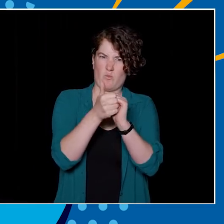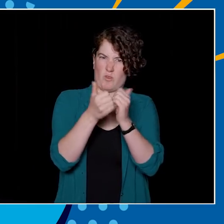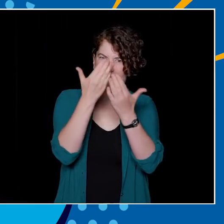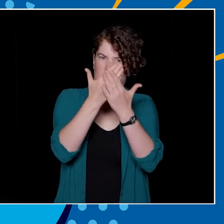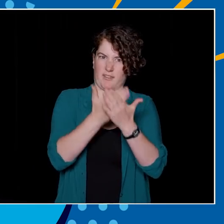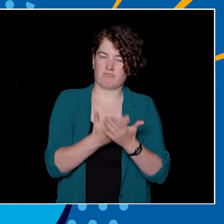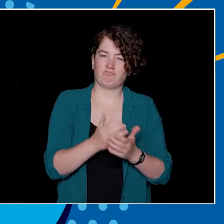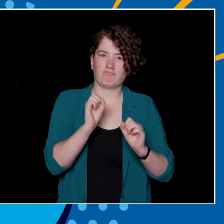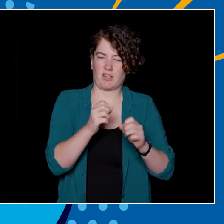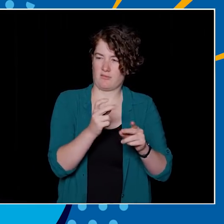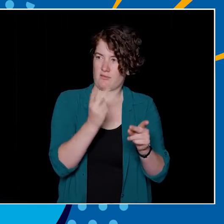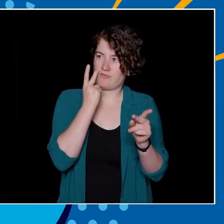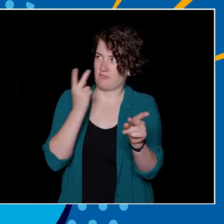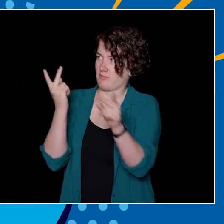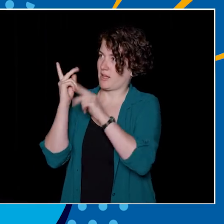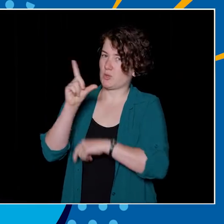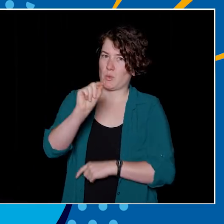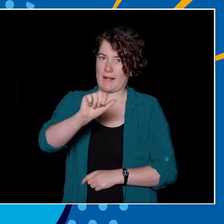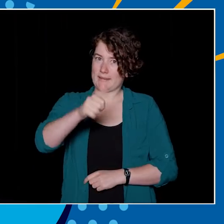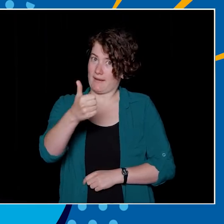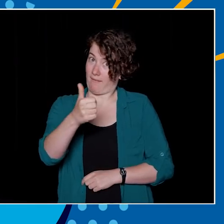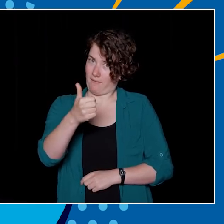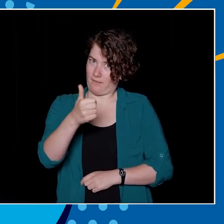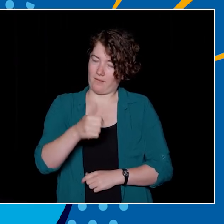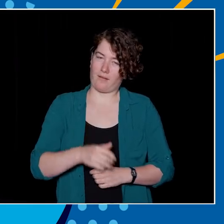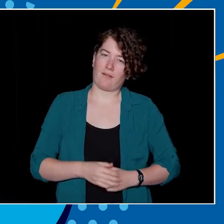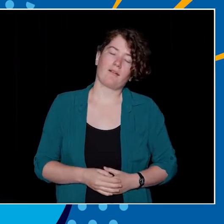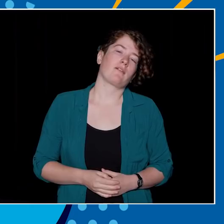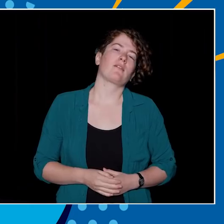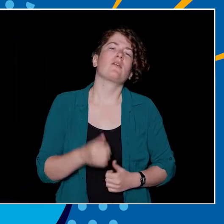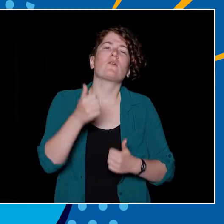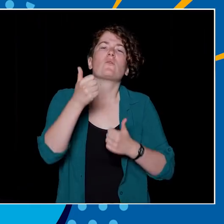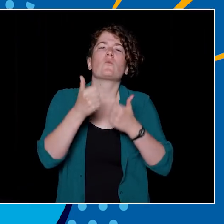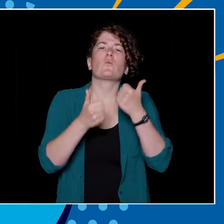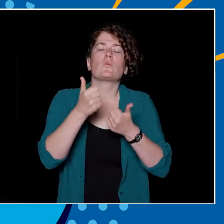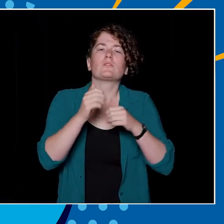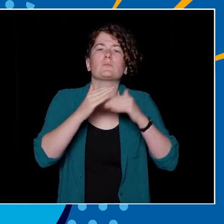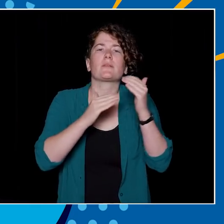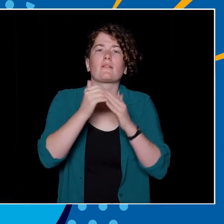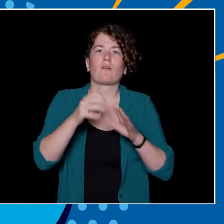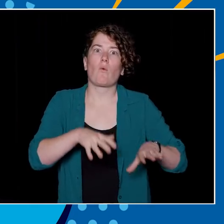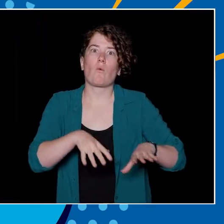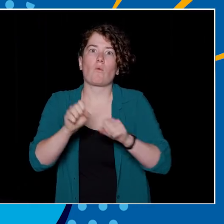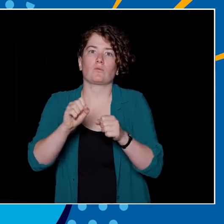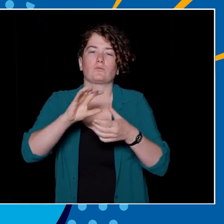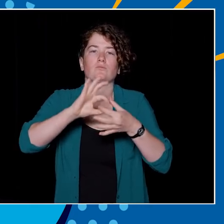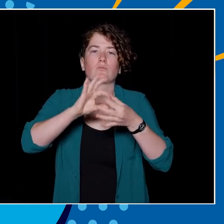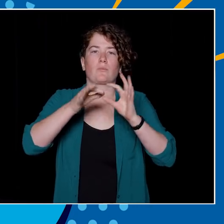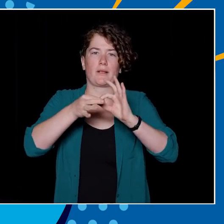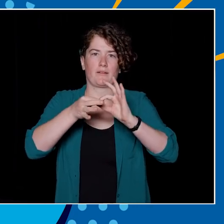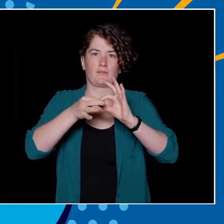and we're going to go back a decade to 2010. Which Thunderbirds facility played host to the 2010 Vancouver Olympic games?